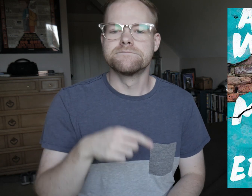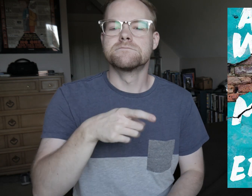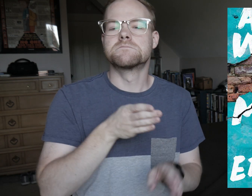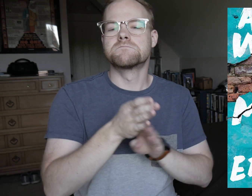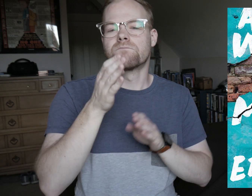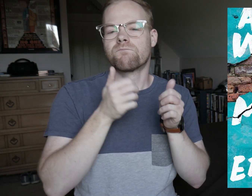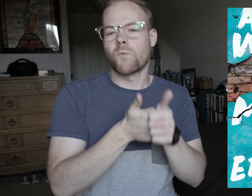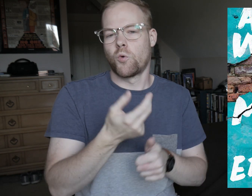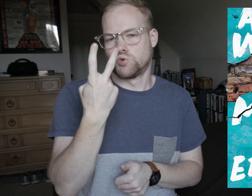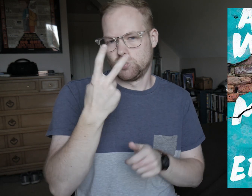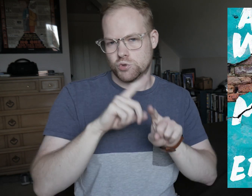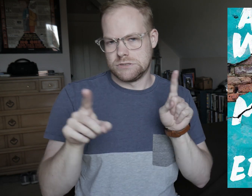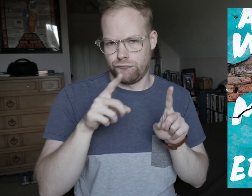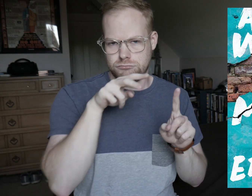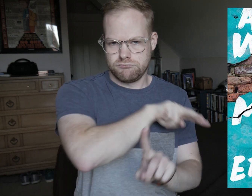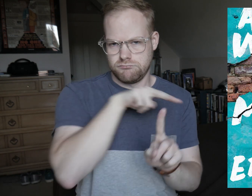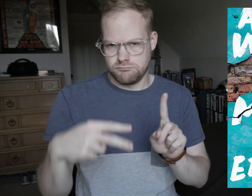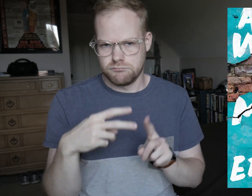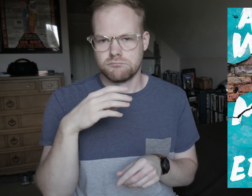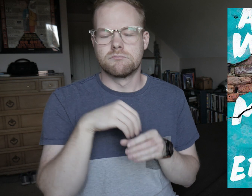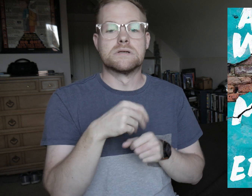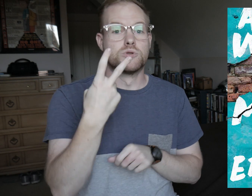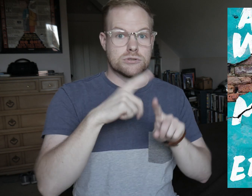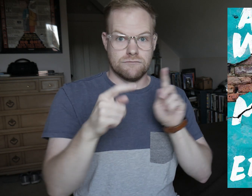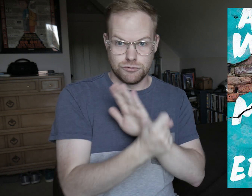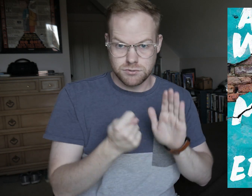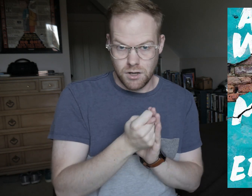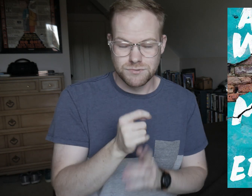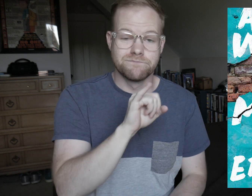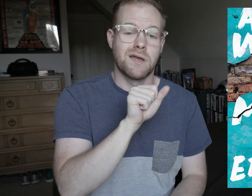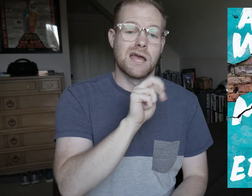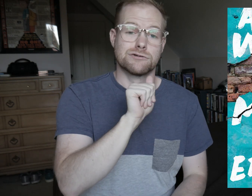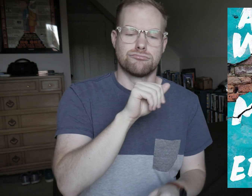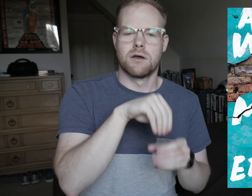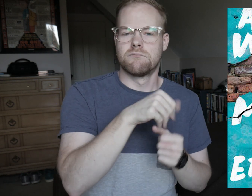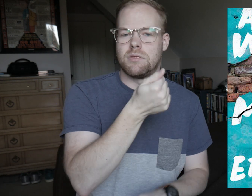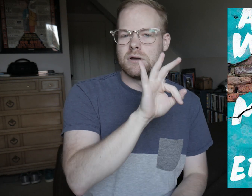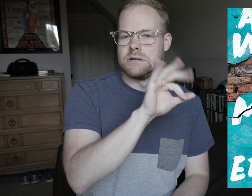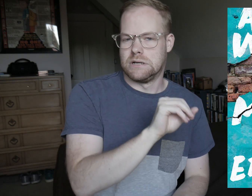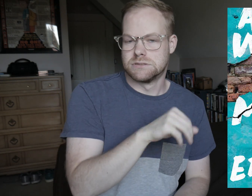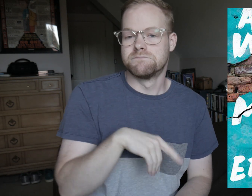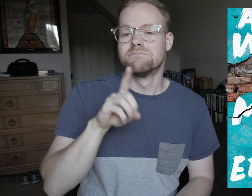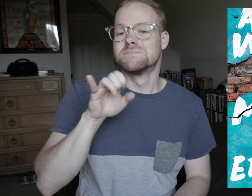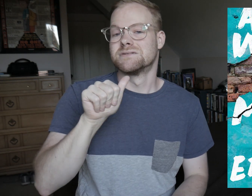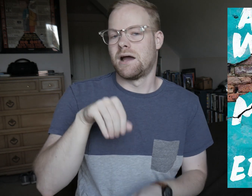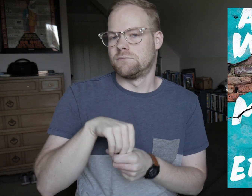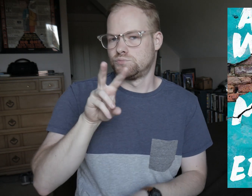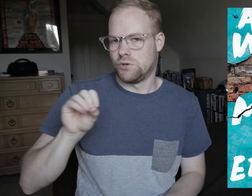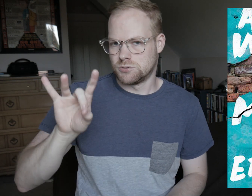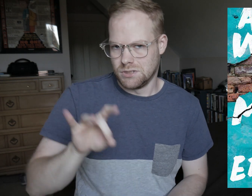This mainly follows two different perspectives in two different times, Isra in 1990 and Deya in 2008.